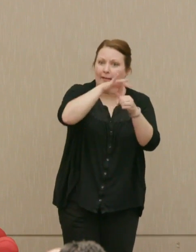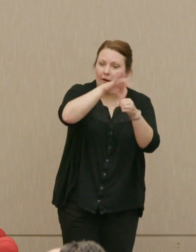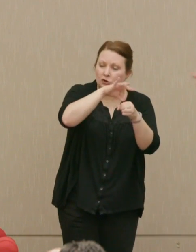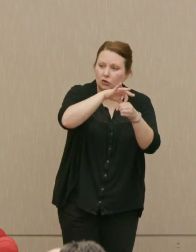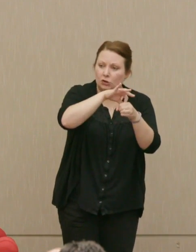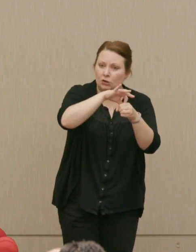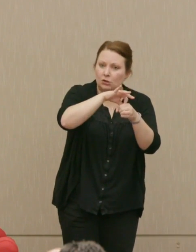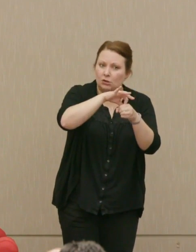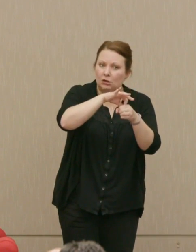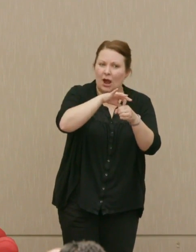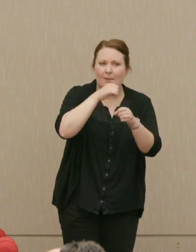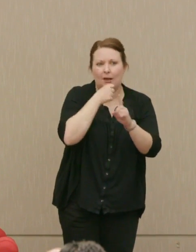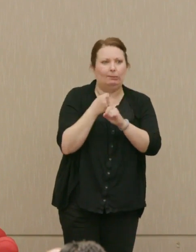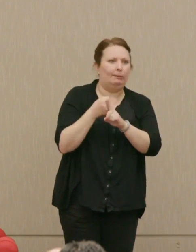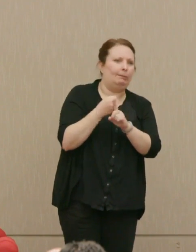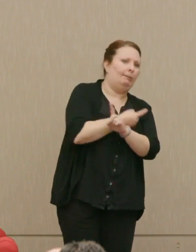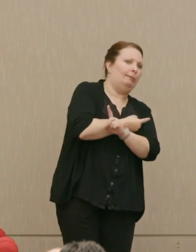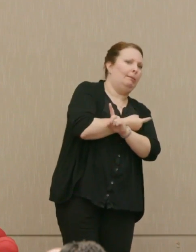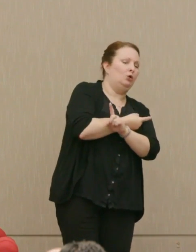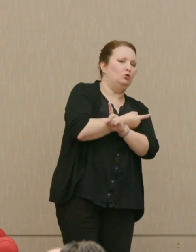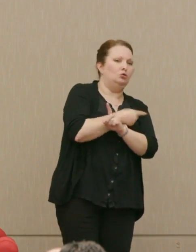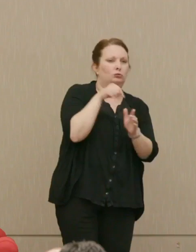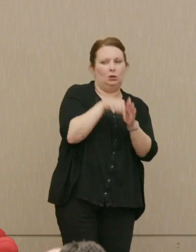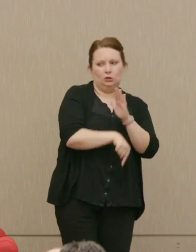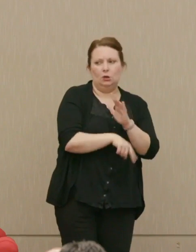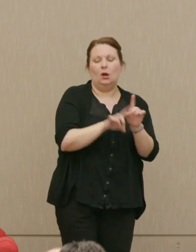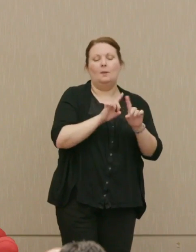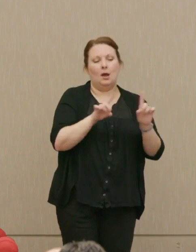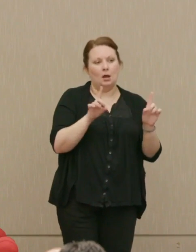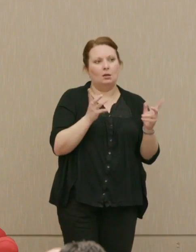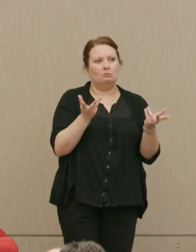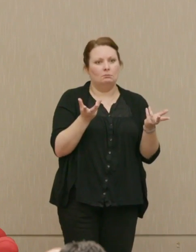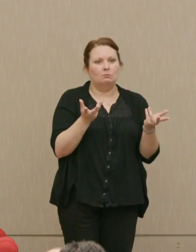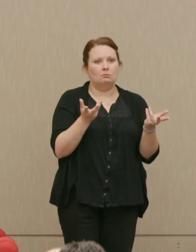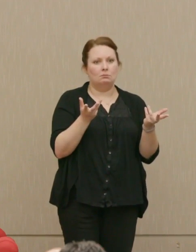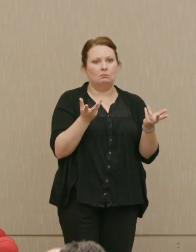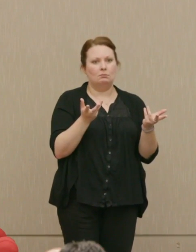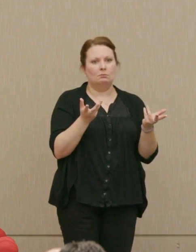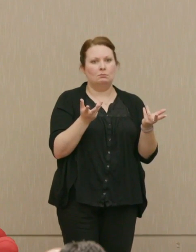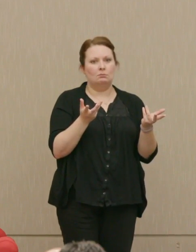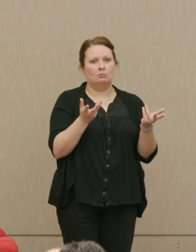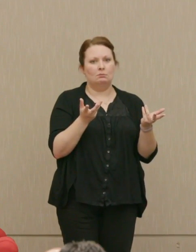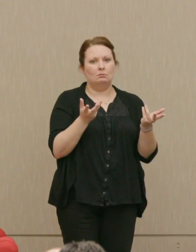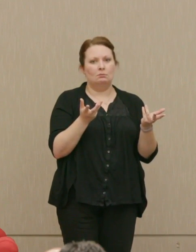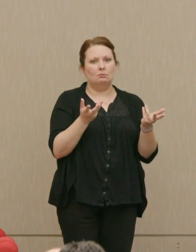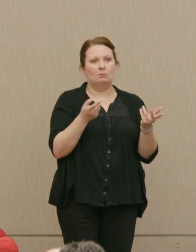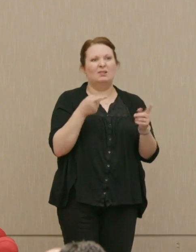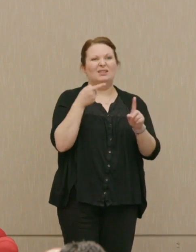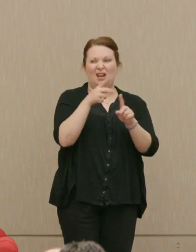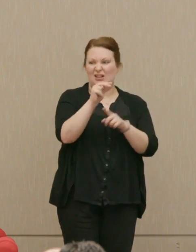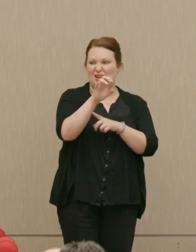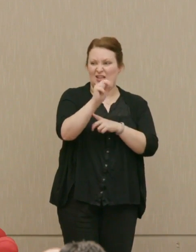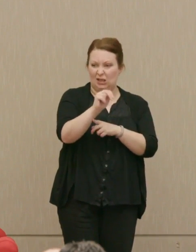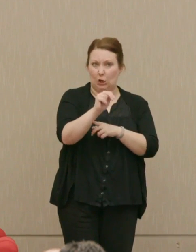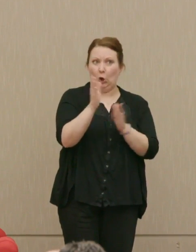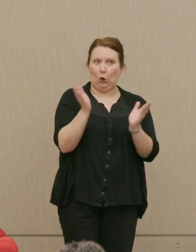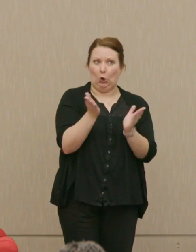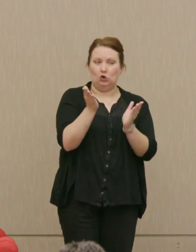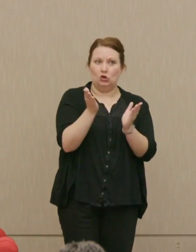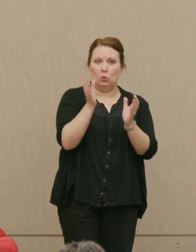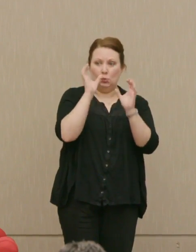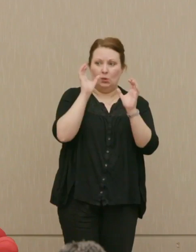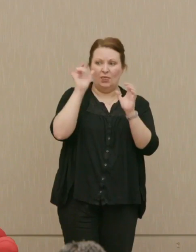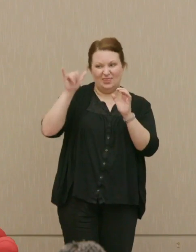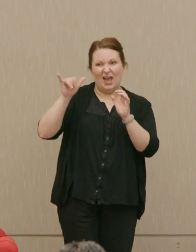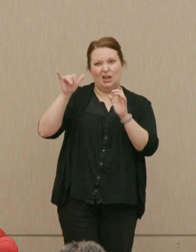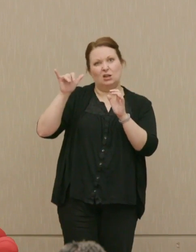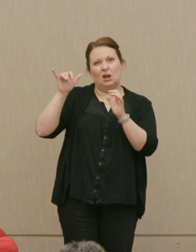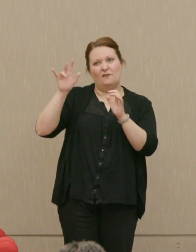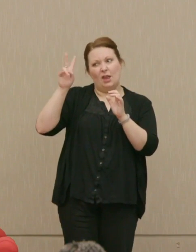Not to go into it at too great a length, he urged President [Thieu 01:05:54] in South